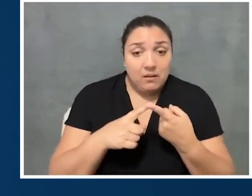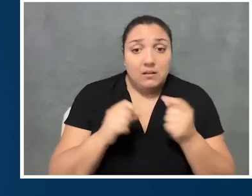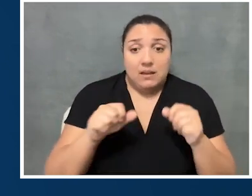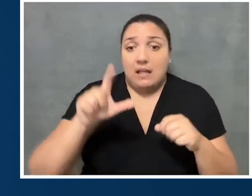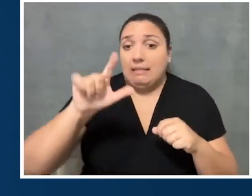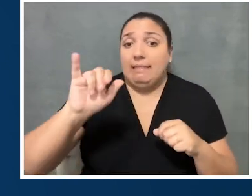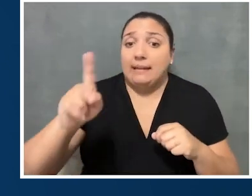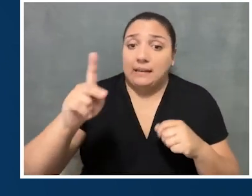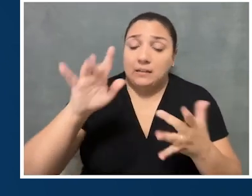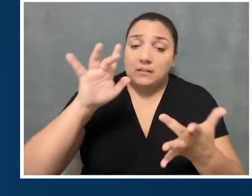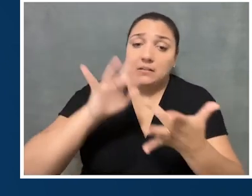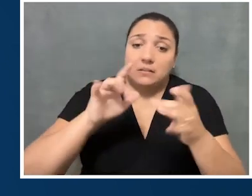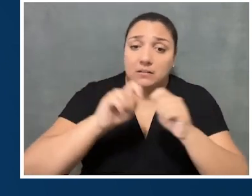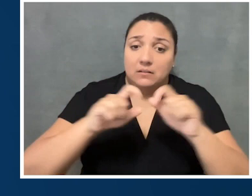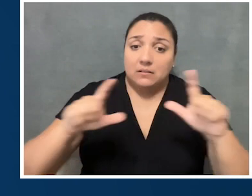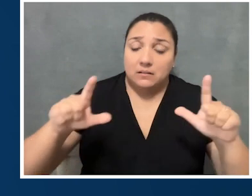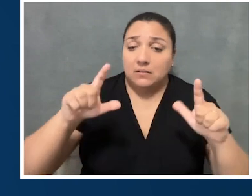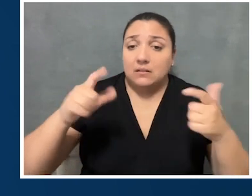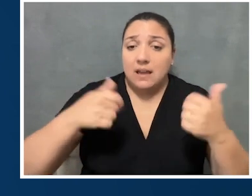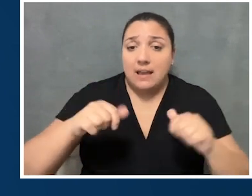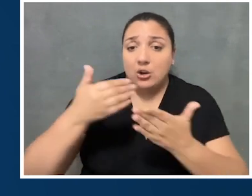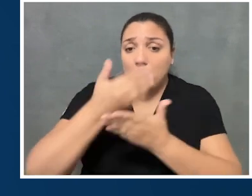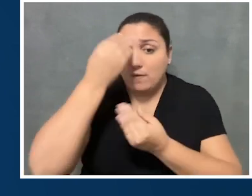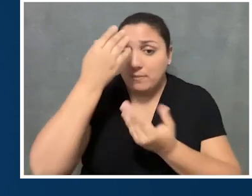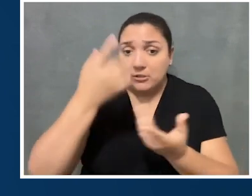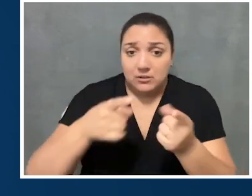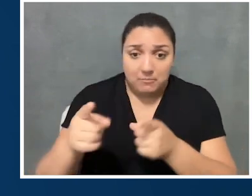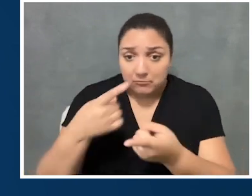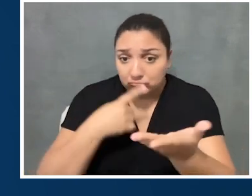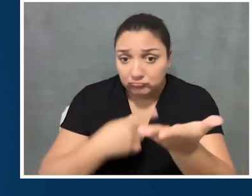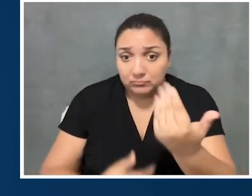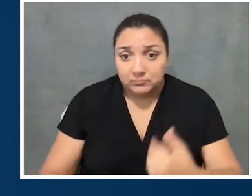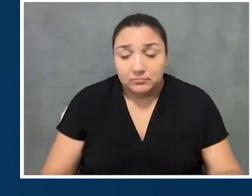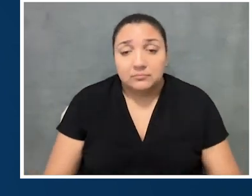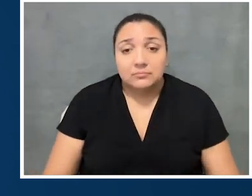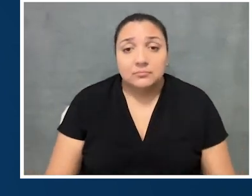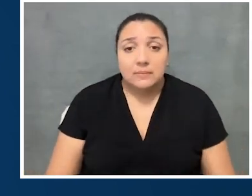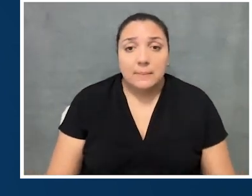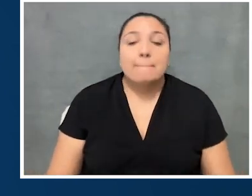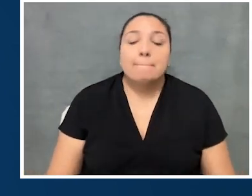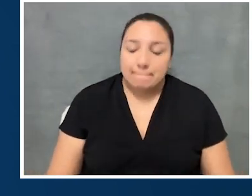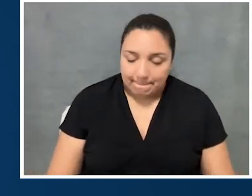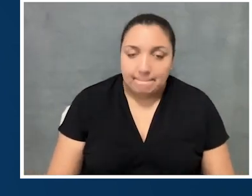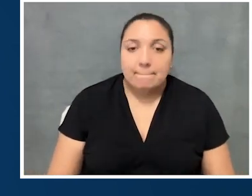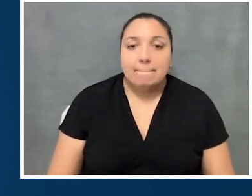And we can put links in our notes to any events coming up. Is there anything you wanna talk to us about today?